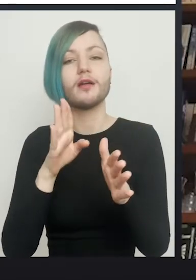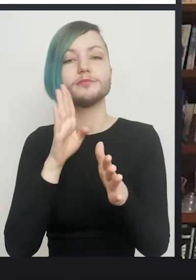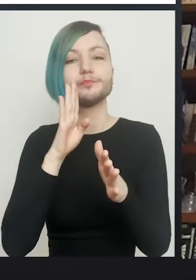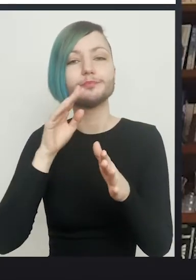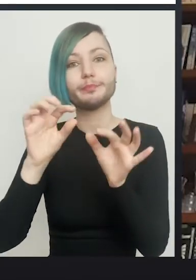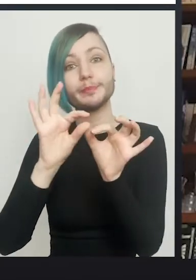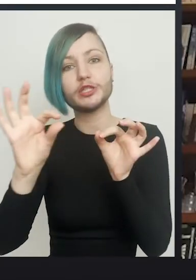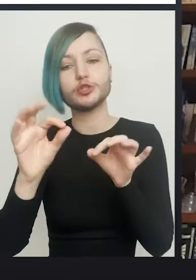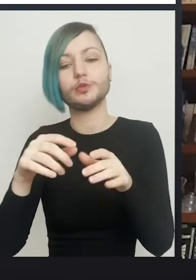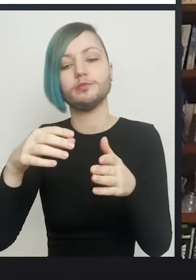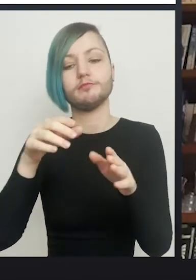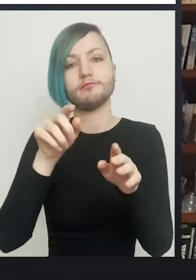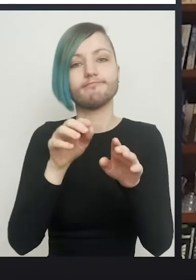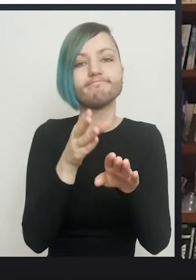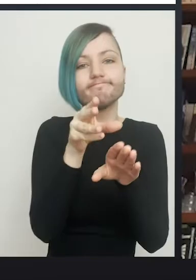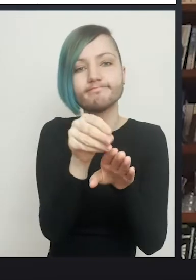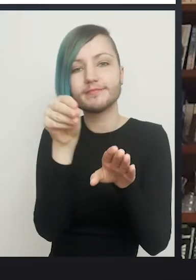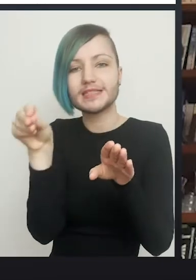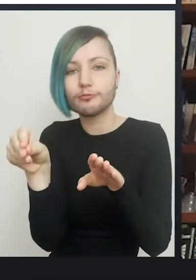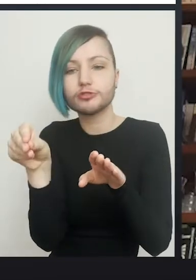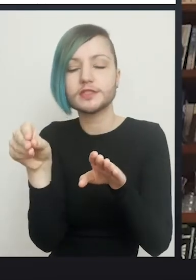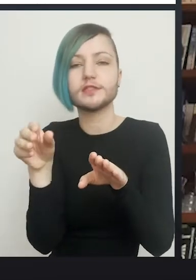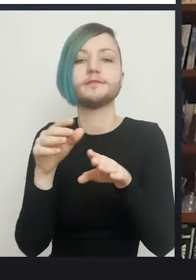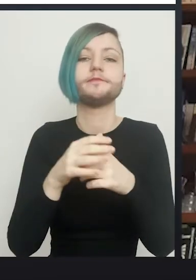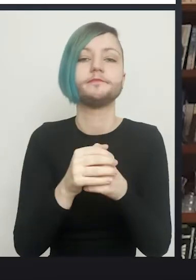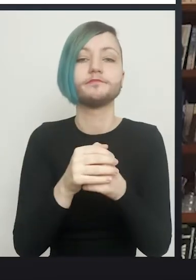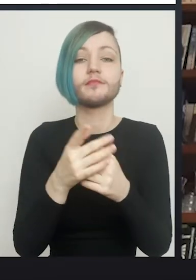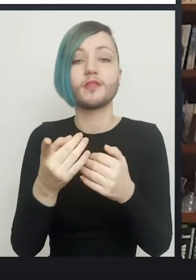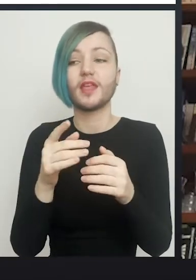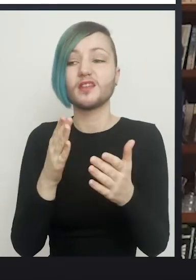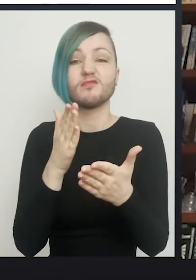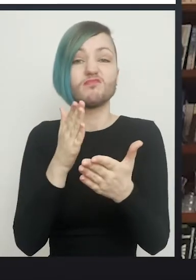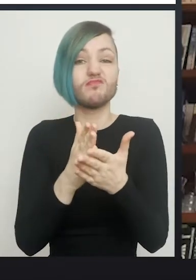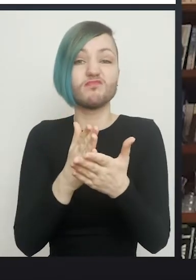and then the urethra and the rest of the penis are largely two separate organs at this point.